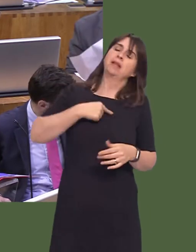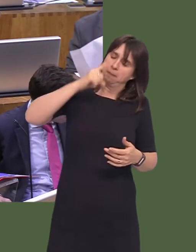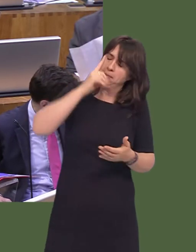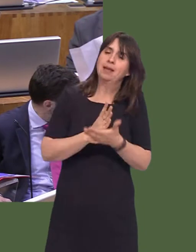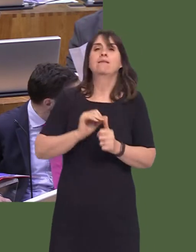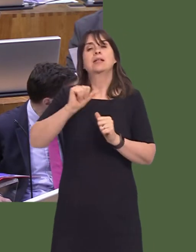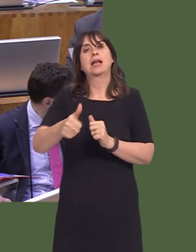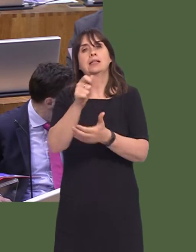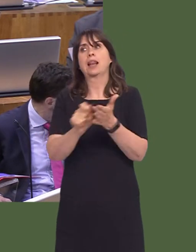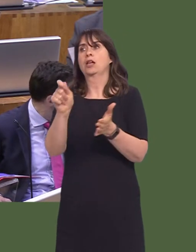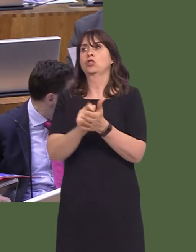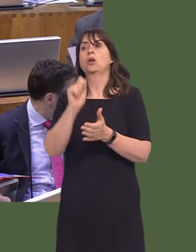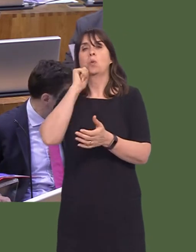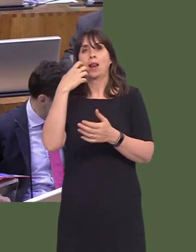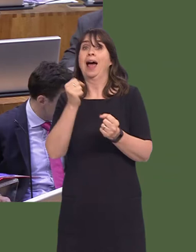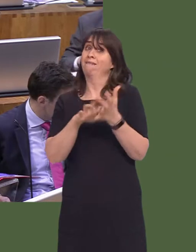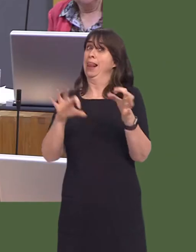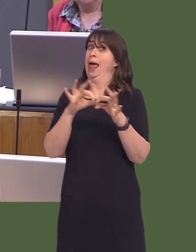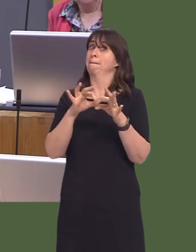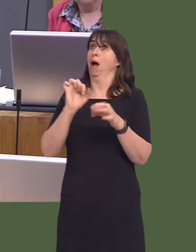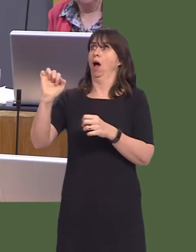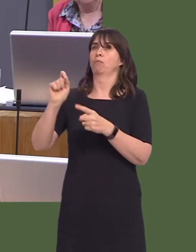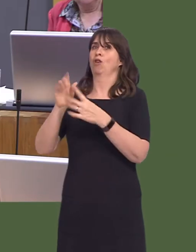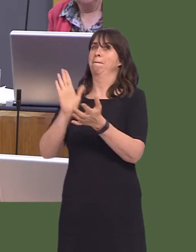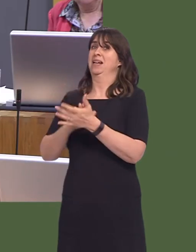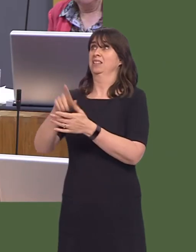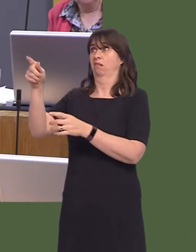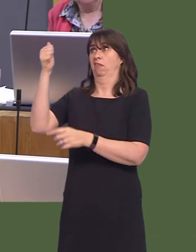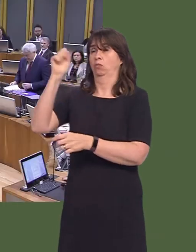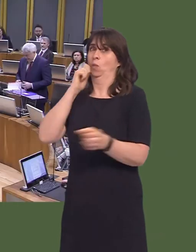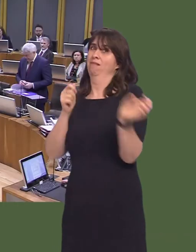general election, we will have a Labour Prime Minister. Y Llywydd / The Llywydd: Arweinydd yr wrthblaid, Andrew R.T. Davies.